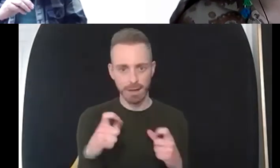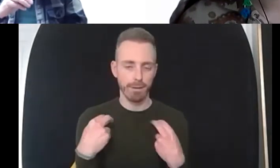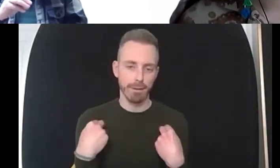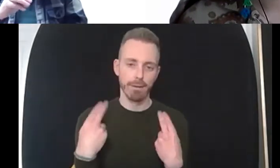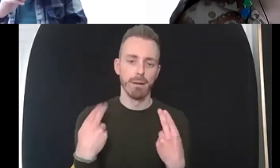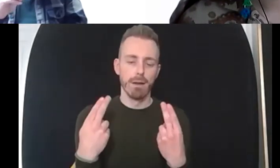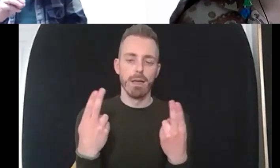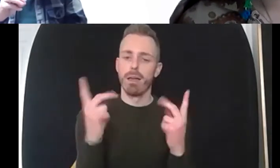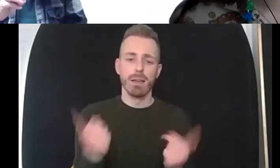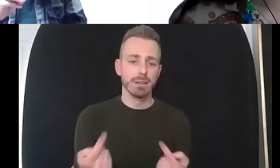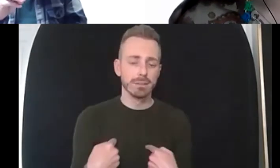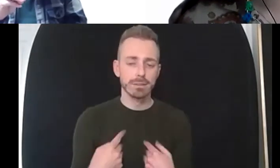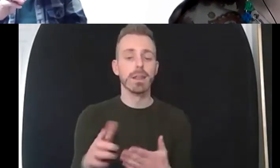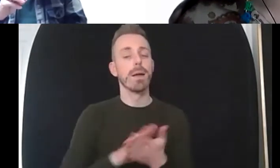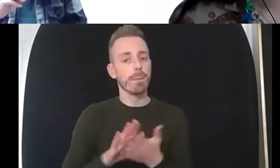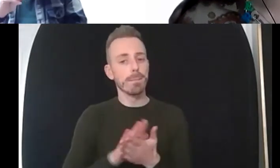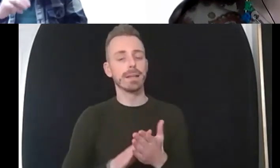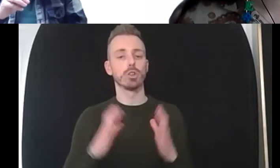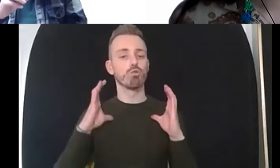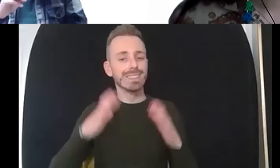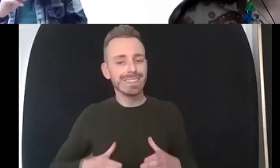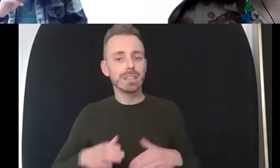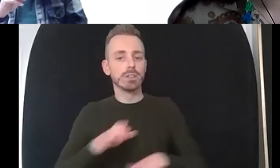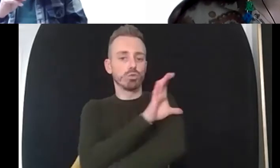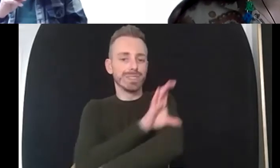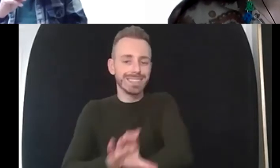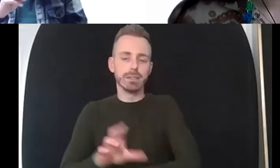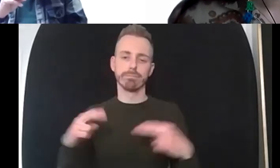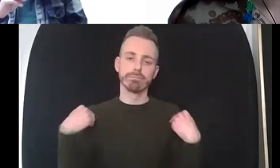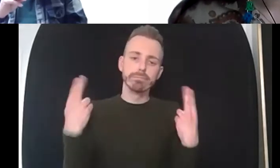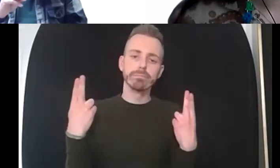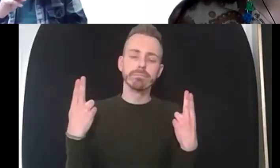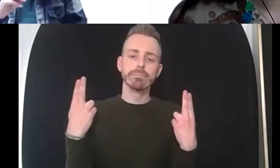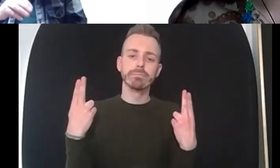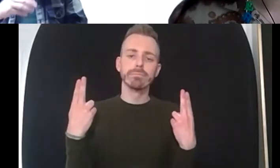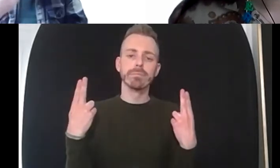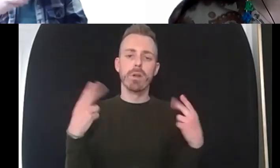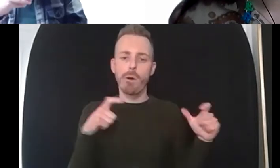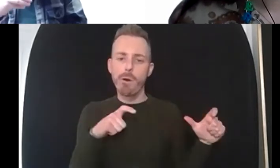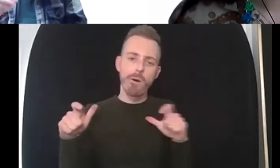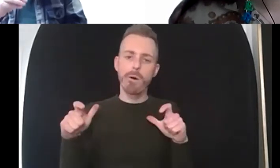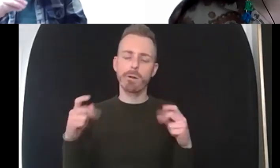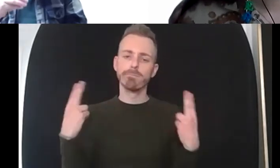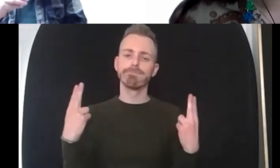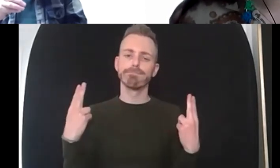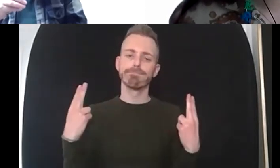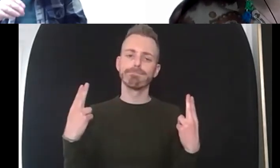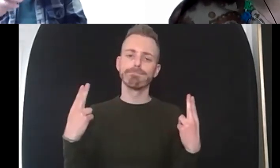being able to recognize your um and we call precipitating or perpetuating factors but the